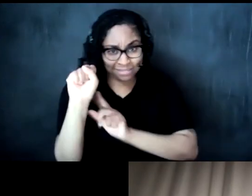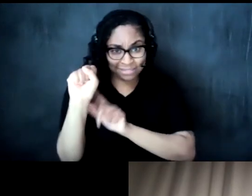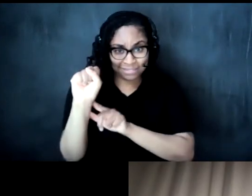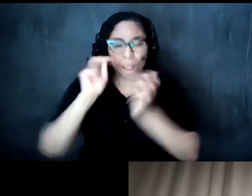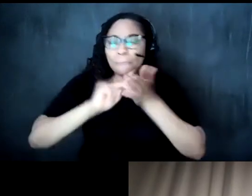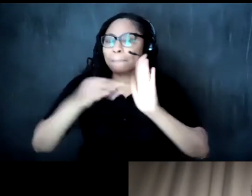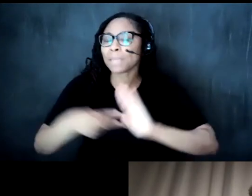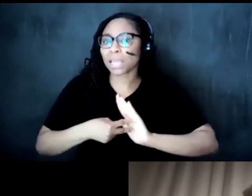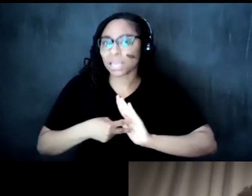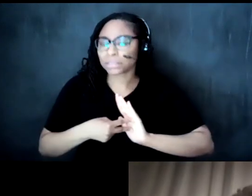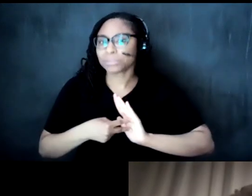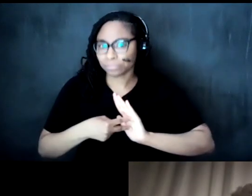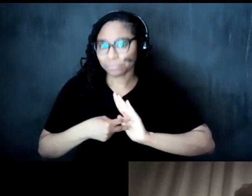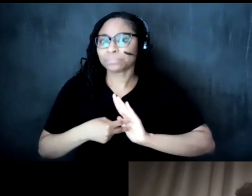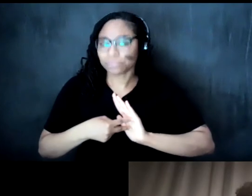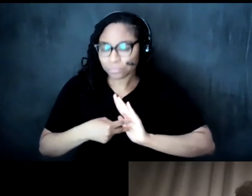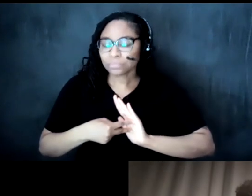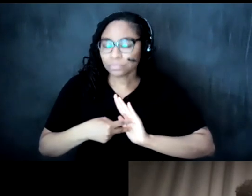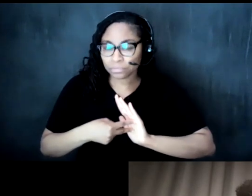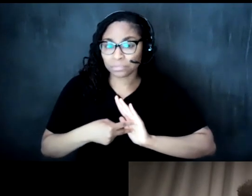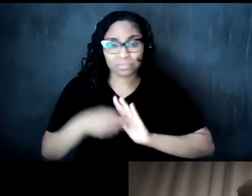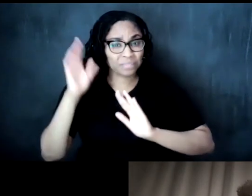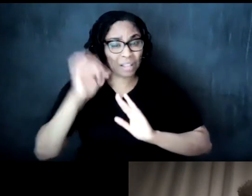that all of these conversations these early us conversations about